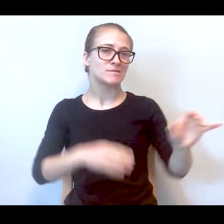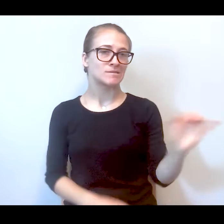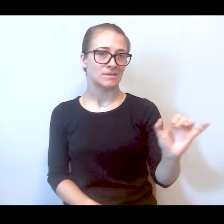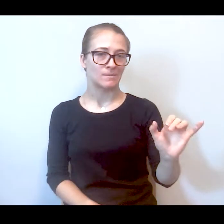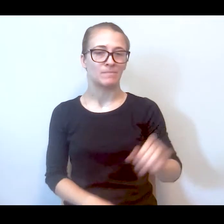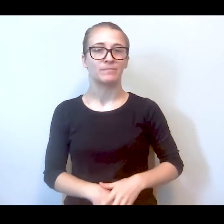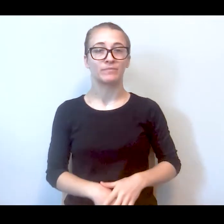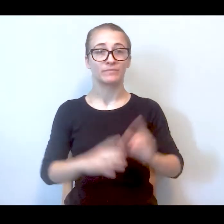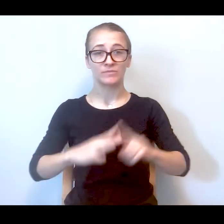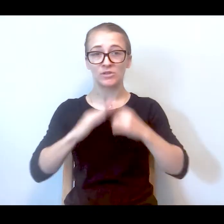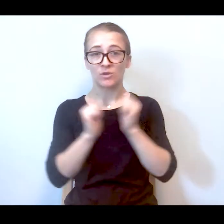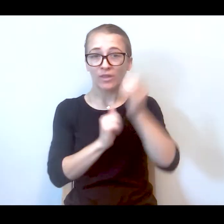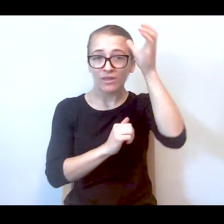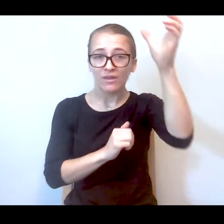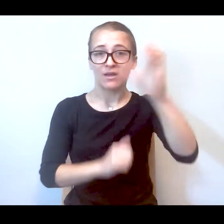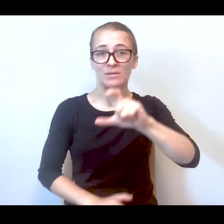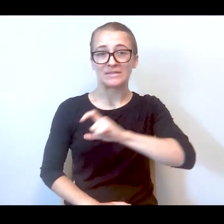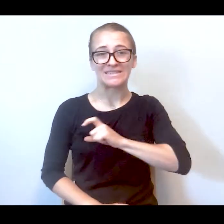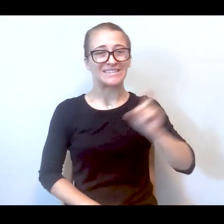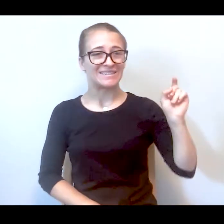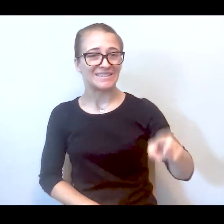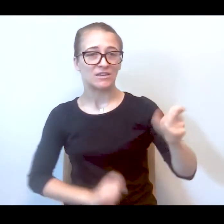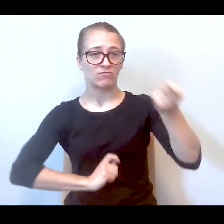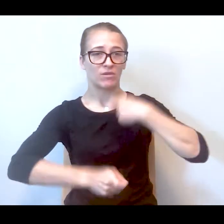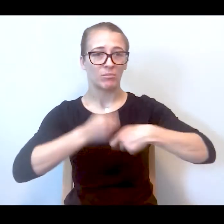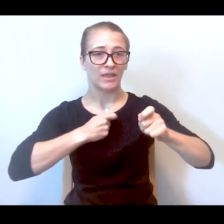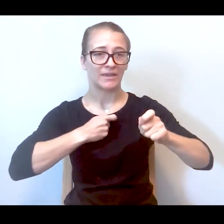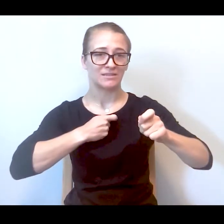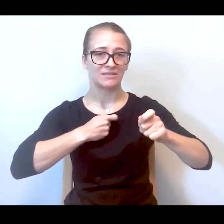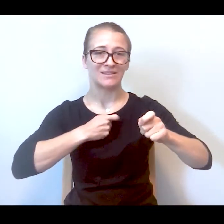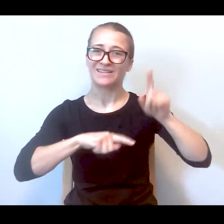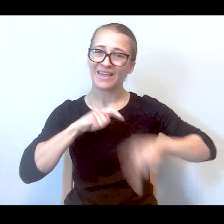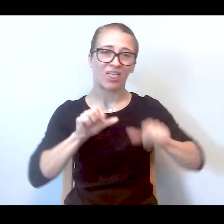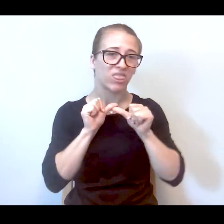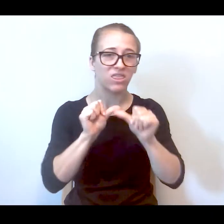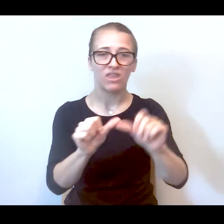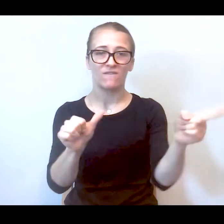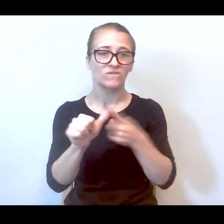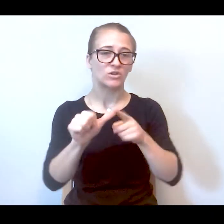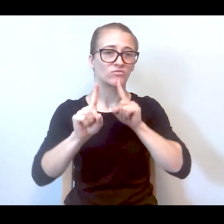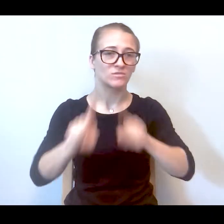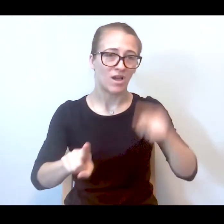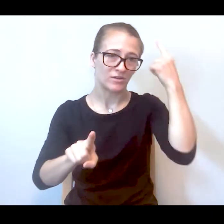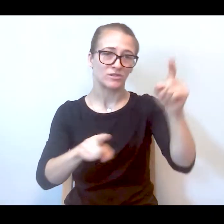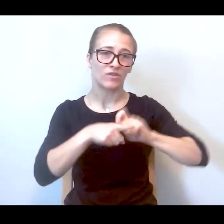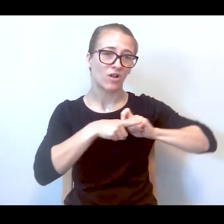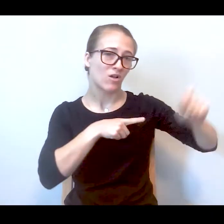reached the same conclusions beginning with a premise that police officers need to be replaced as first responders in the vast majority of such calls